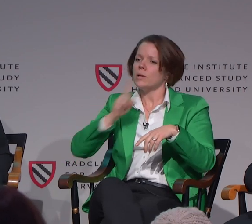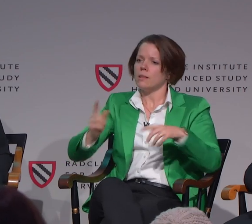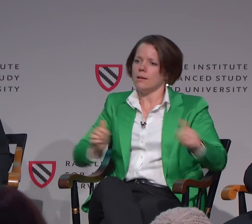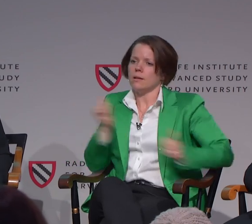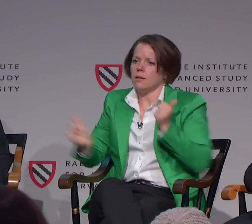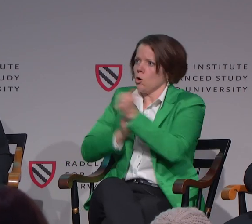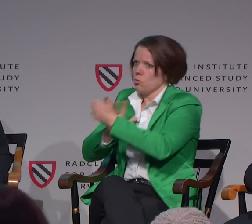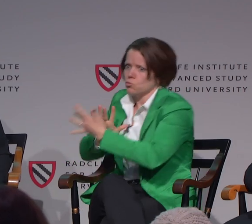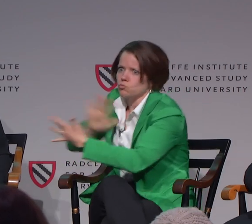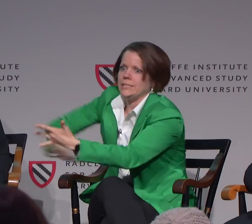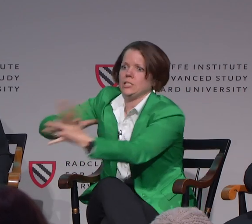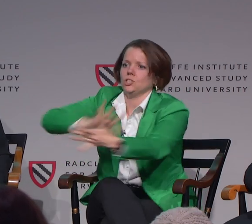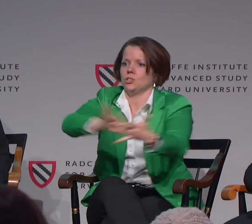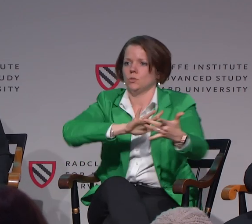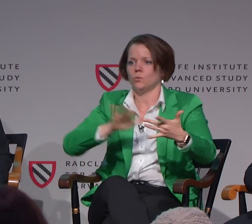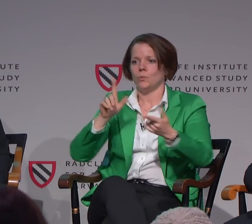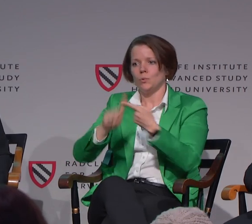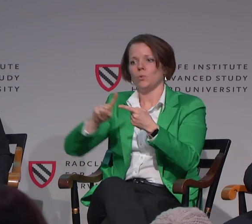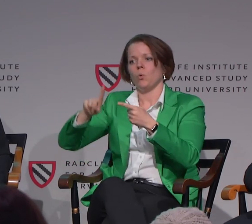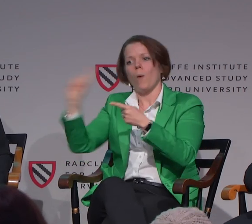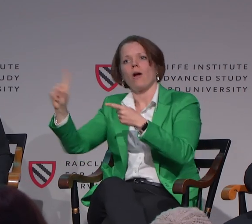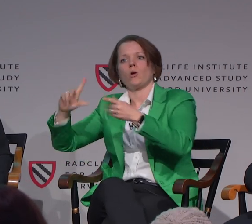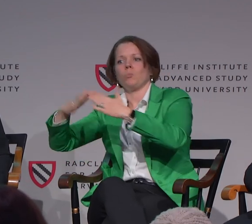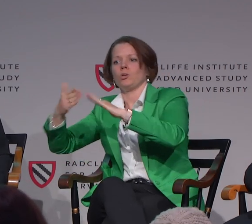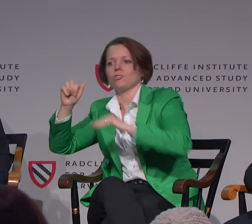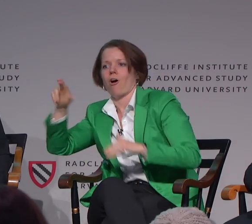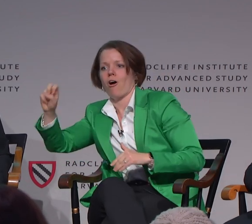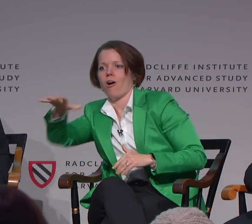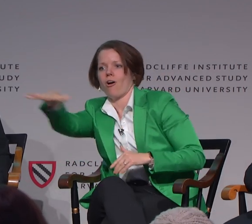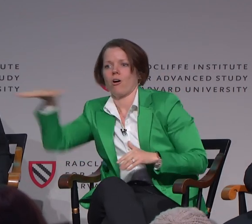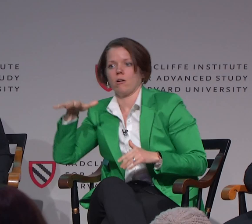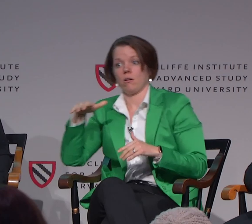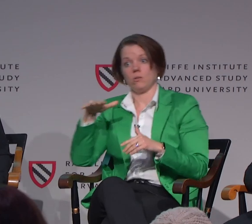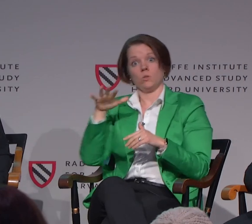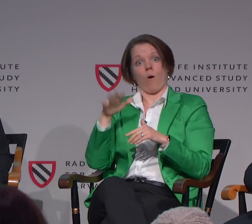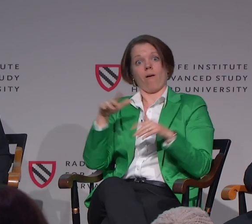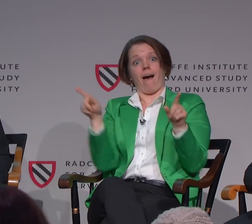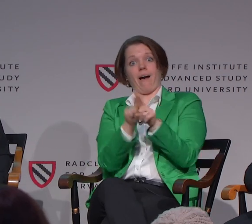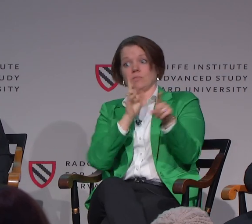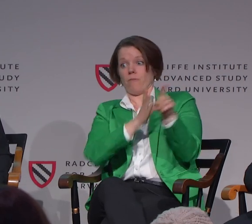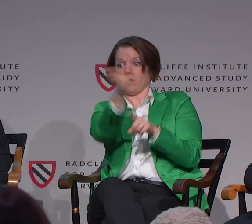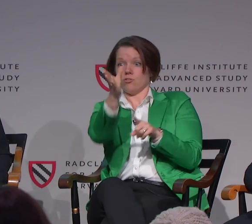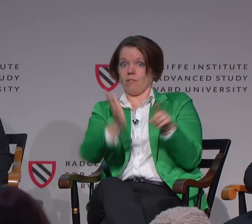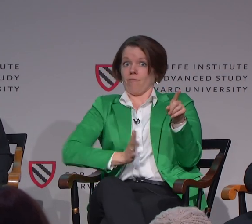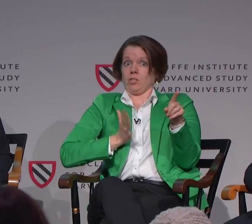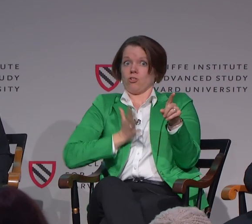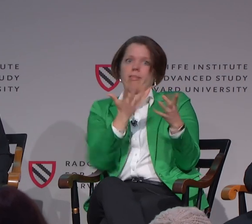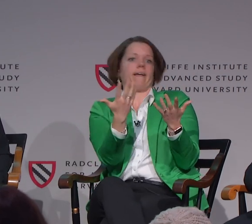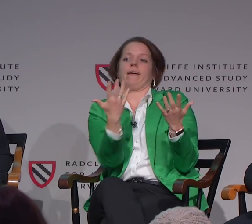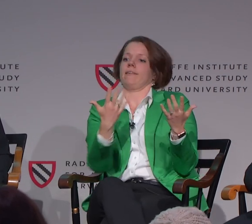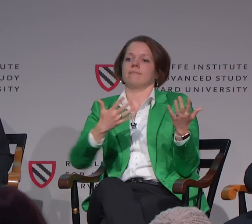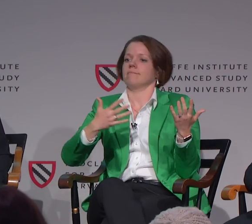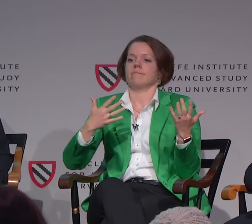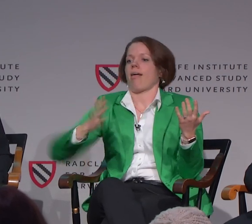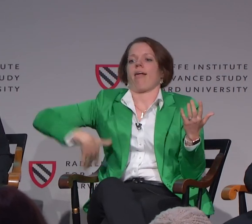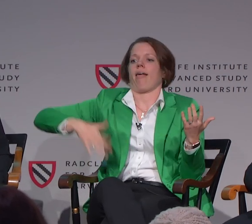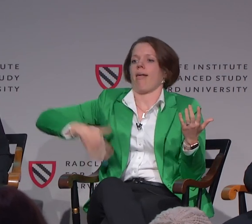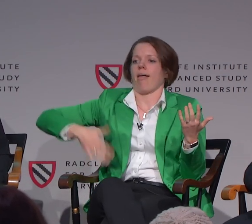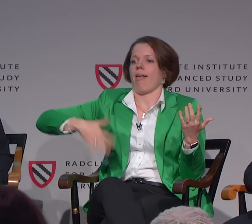and that demographic. But to really actually proactively go out to that community as a professional--